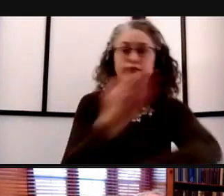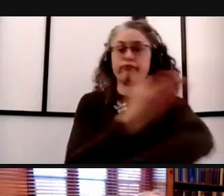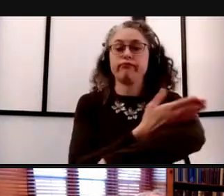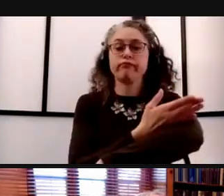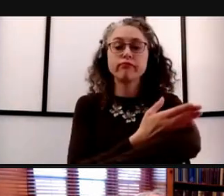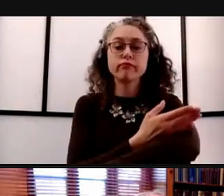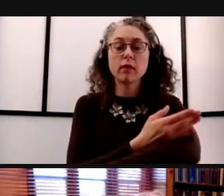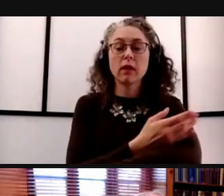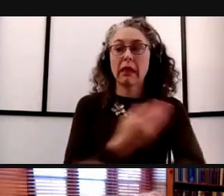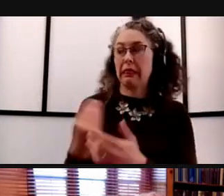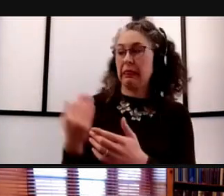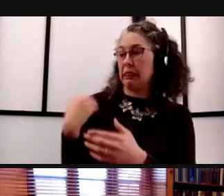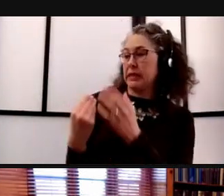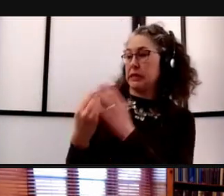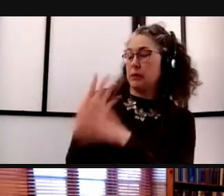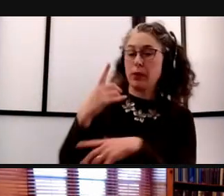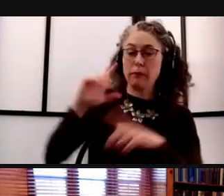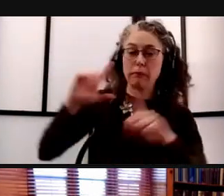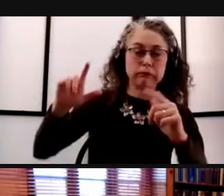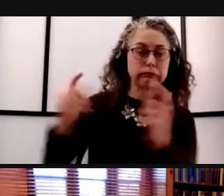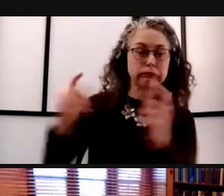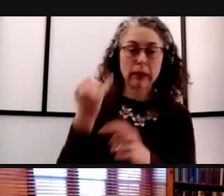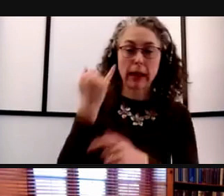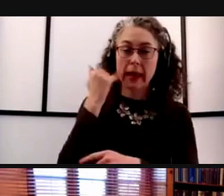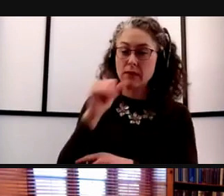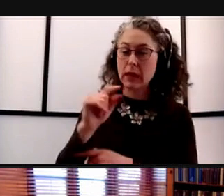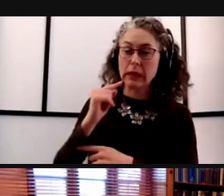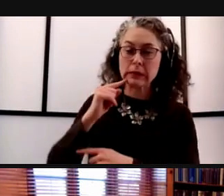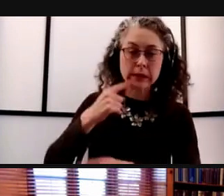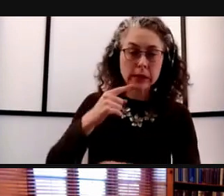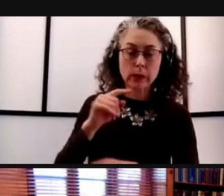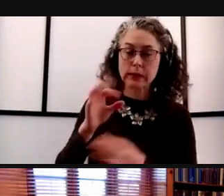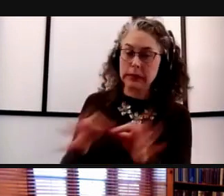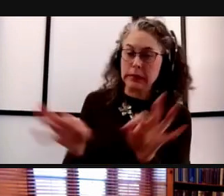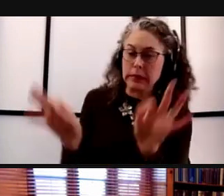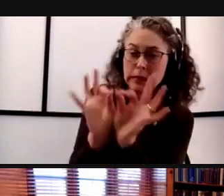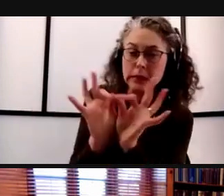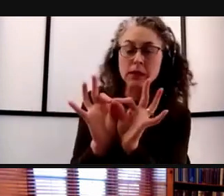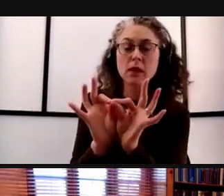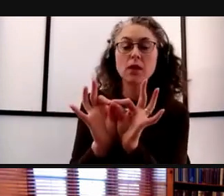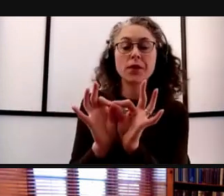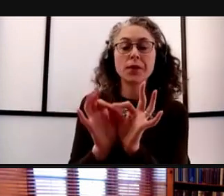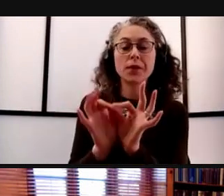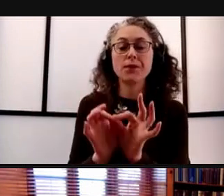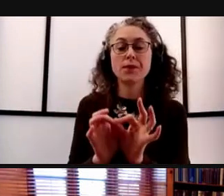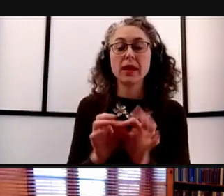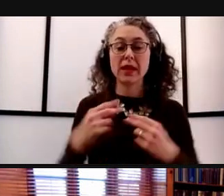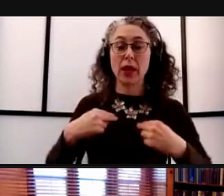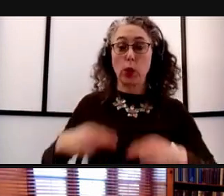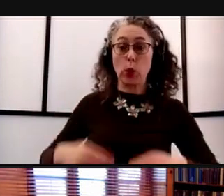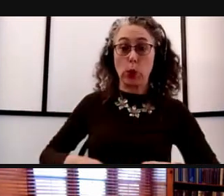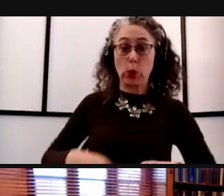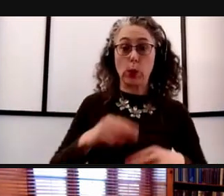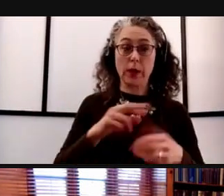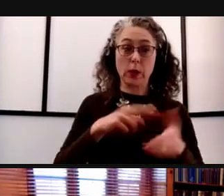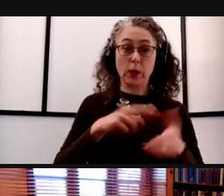down all of our non-critical laboratory research and pause the vast majority of our human subjects research activity.